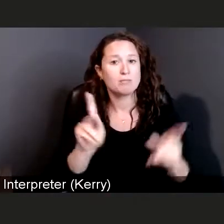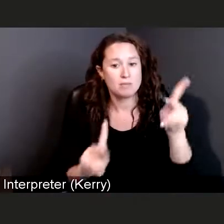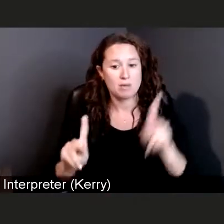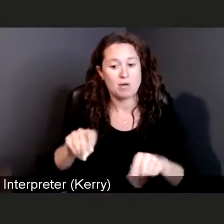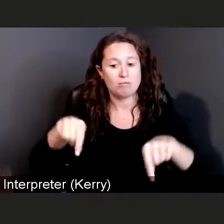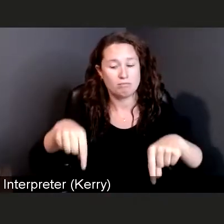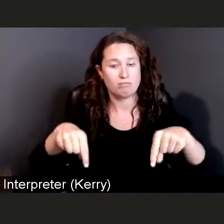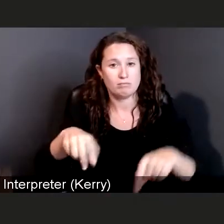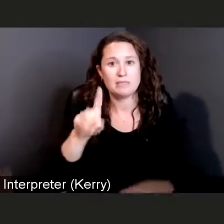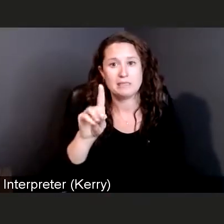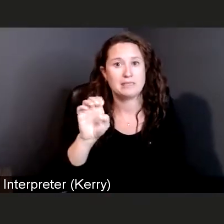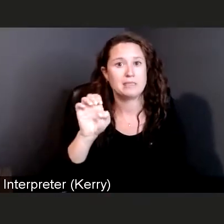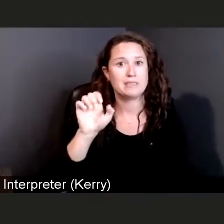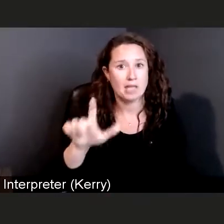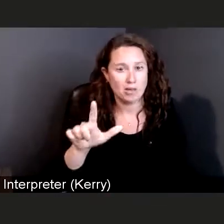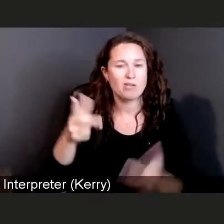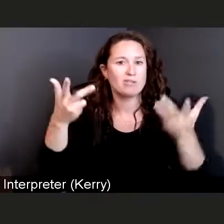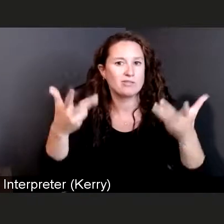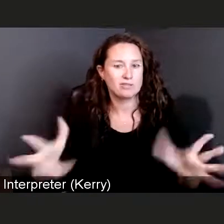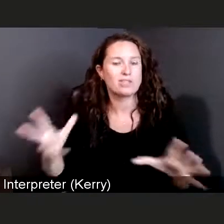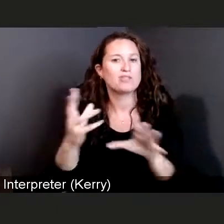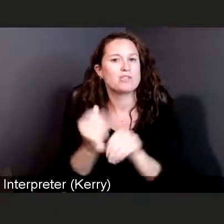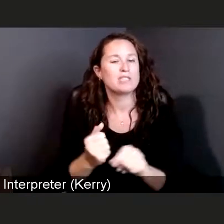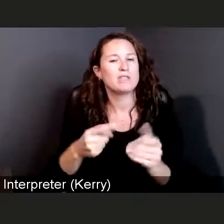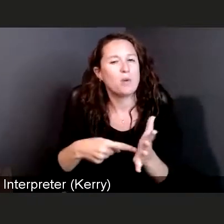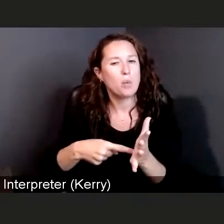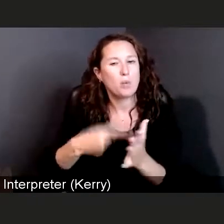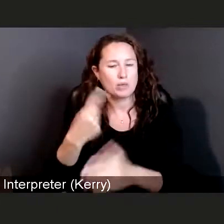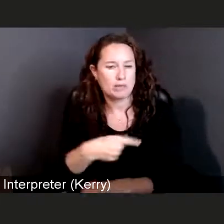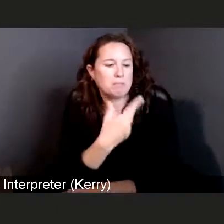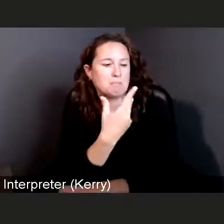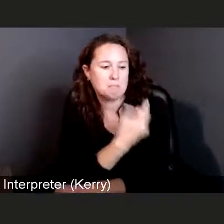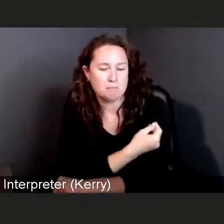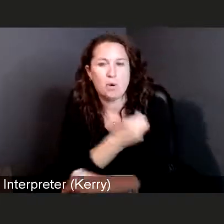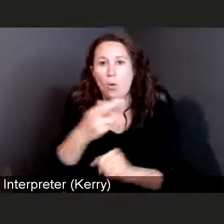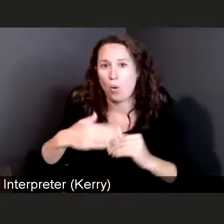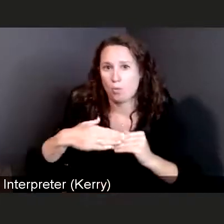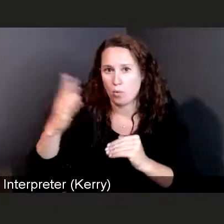has received at least one dose of COVID-19 vaccine.